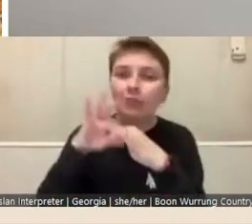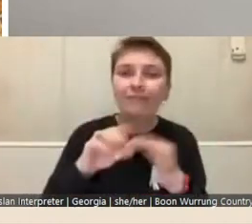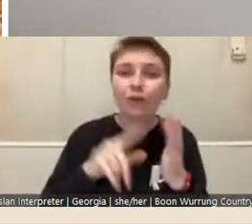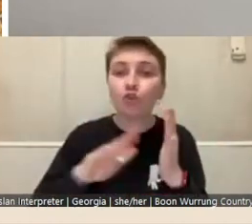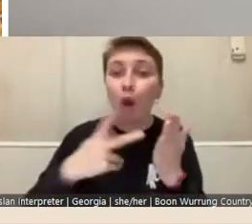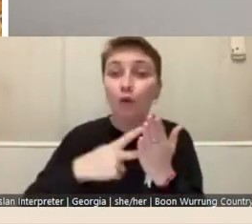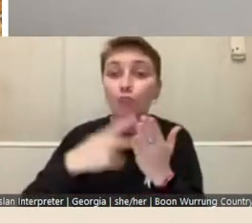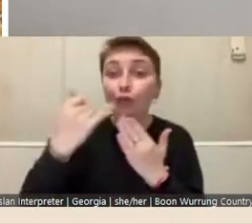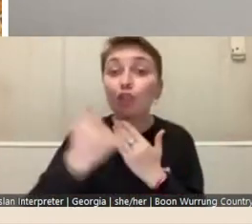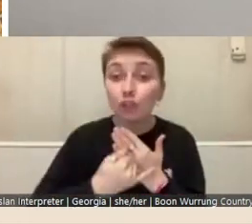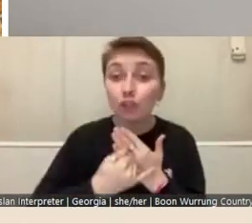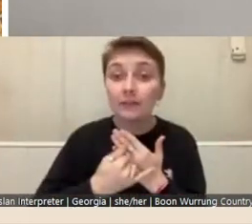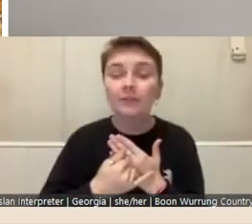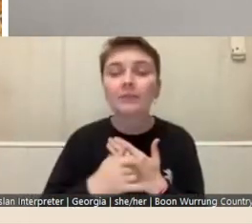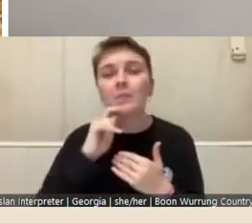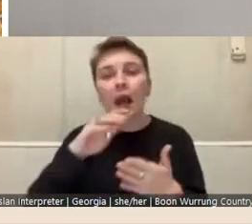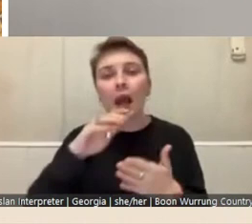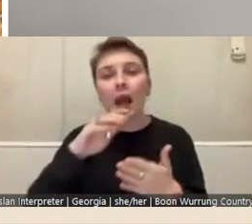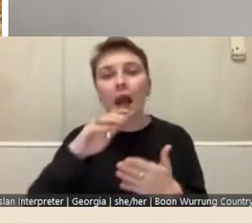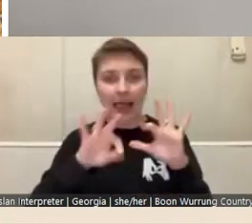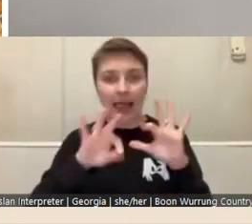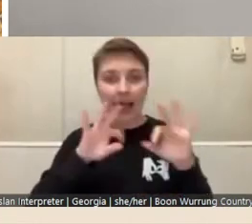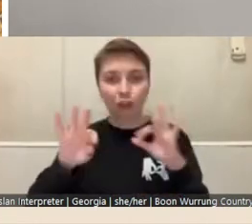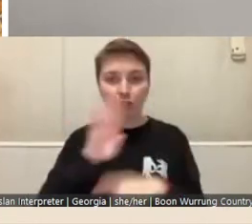help the selection panel get an insight into your work.